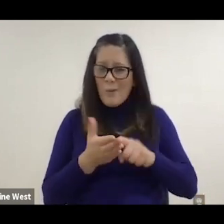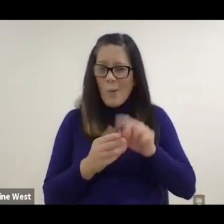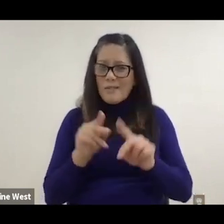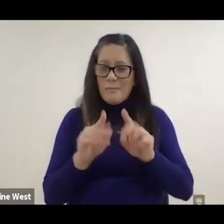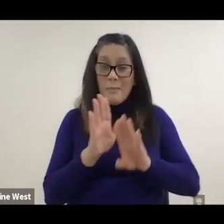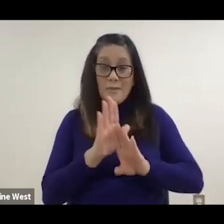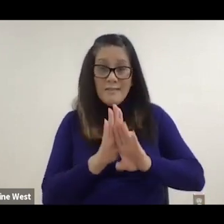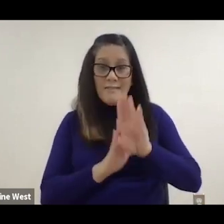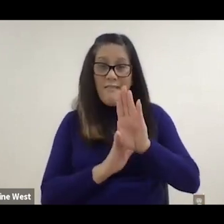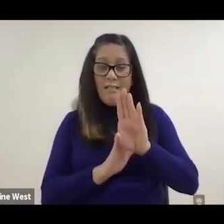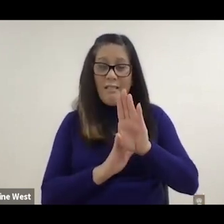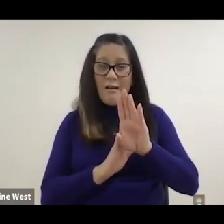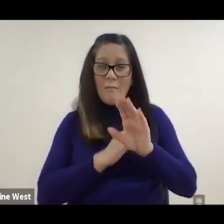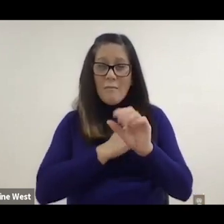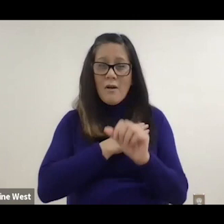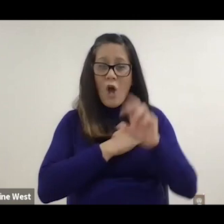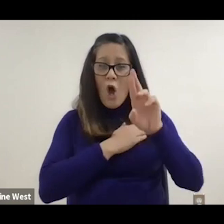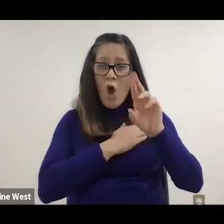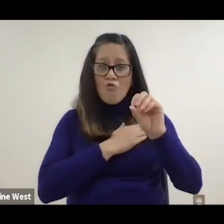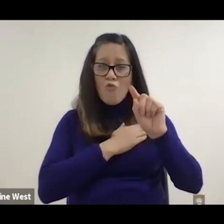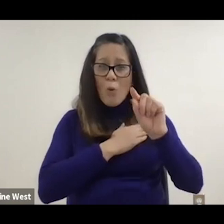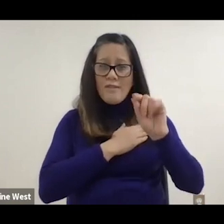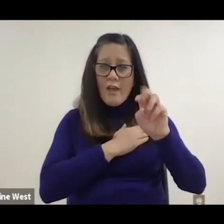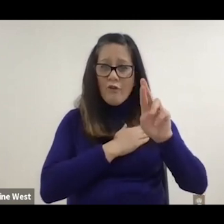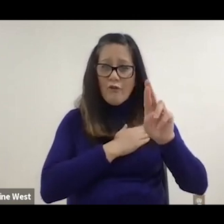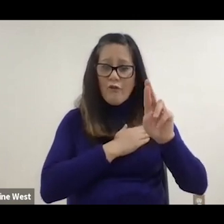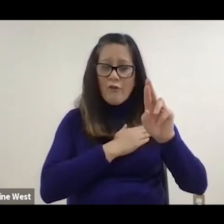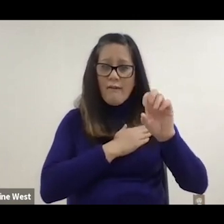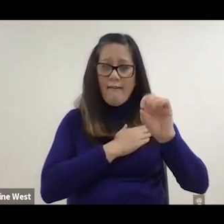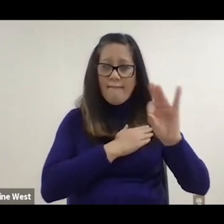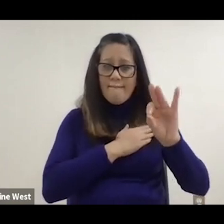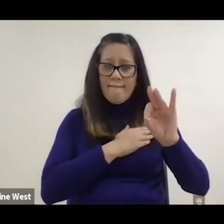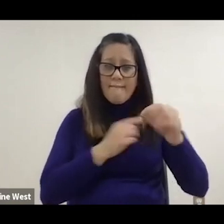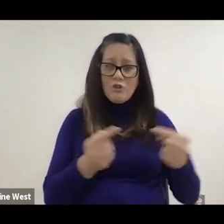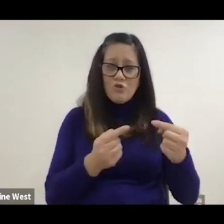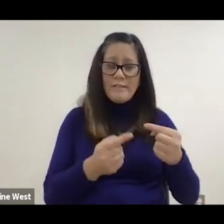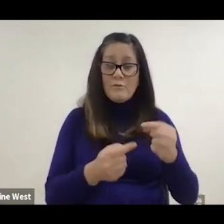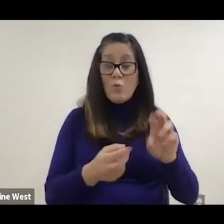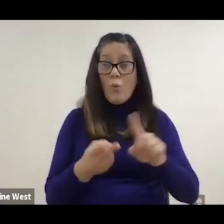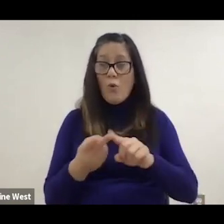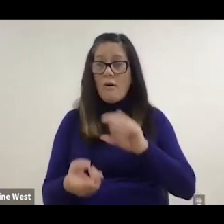carpal tunnel syndrome within five years. Many people it reported that being